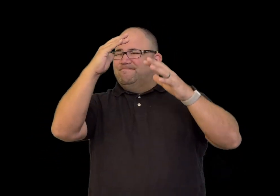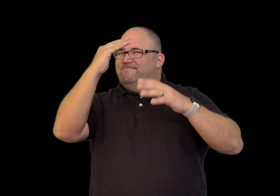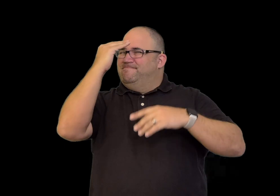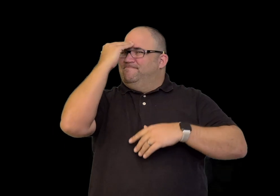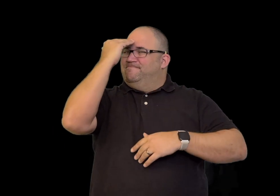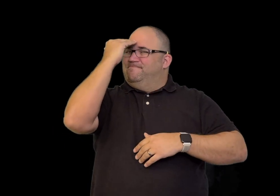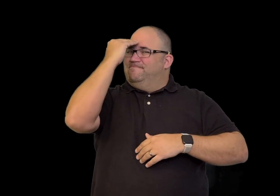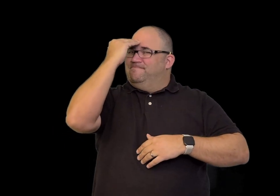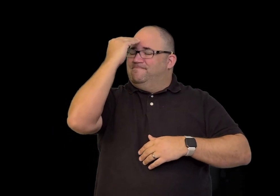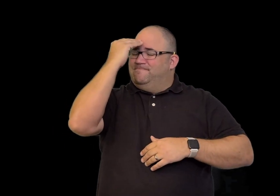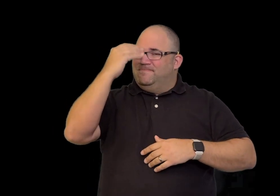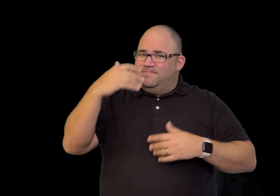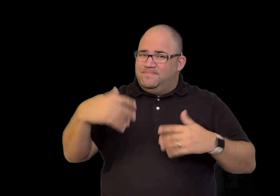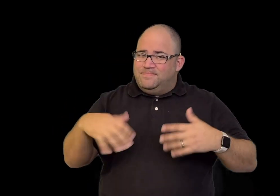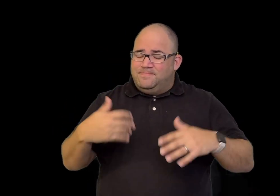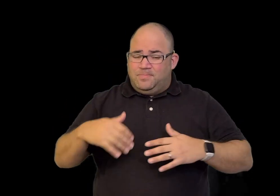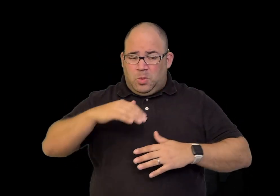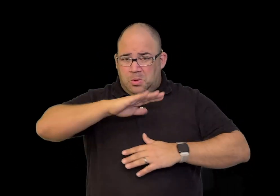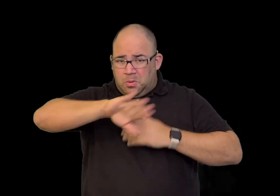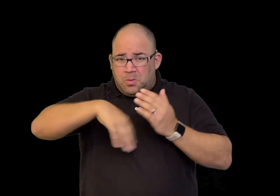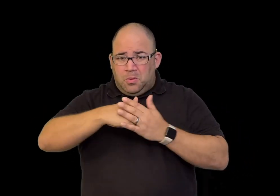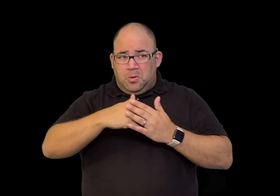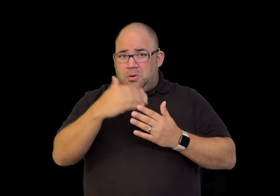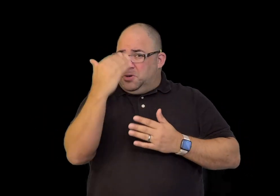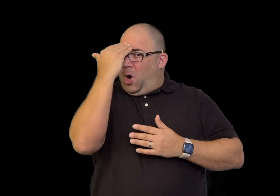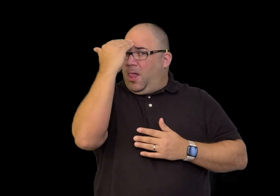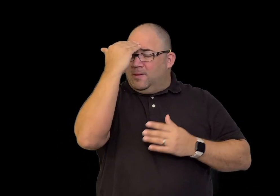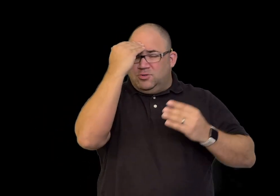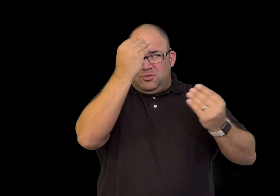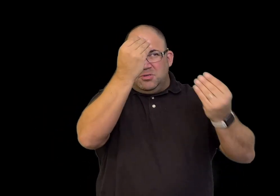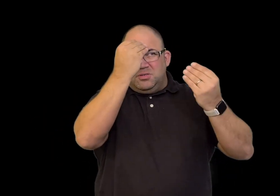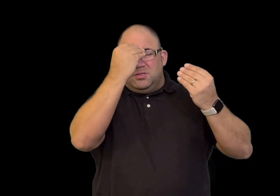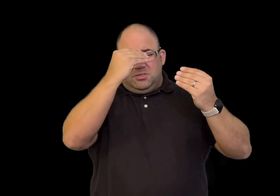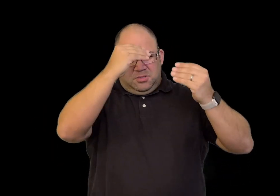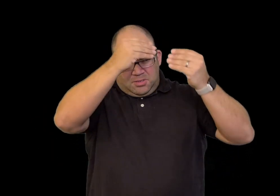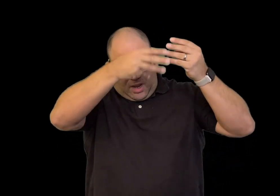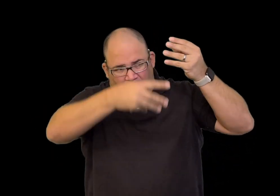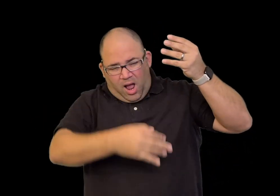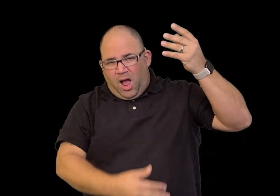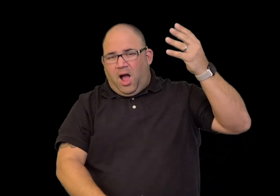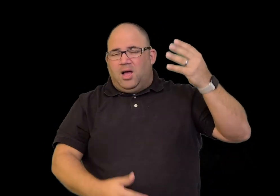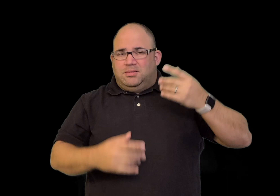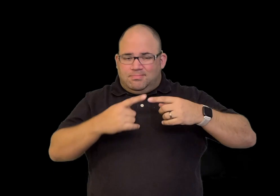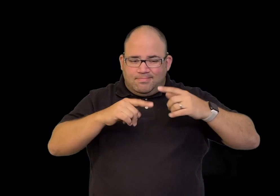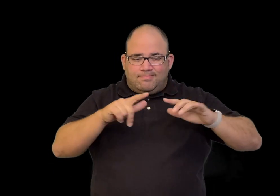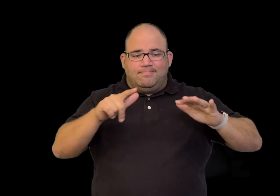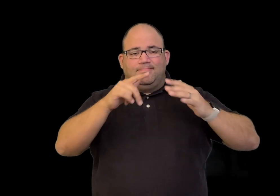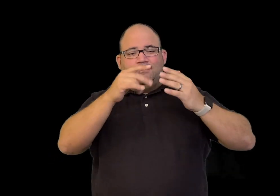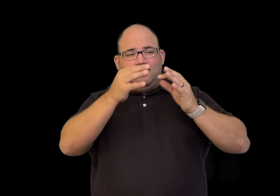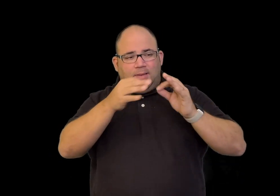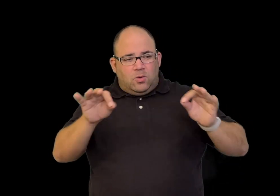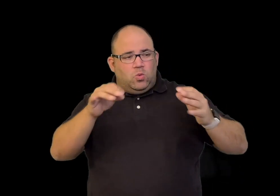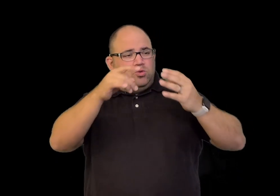Gallaudet actually had the foresight to know he wouldn't be able to bring this